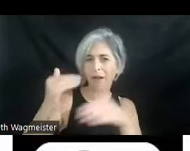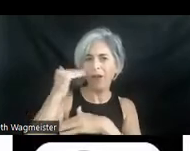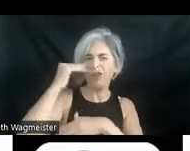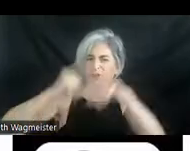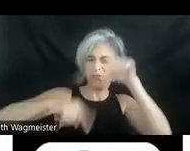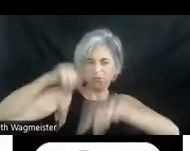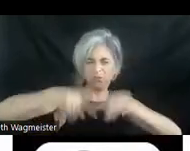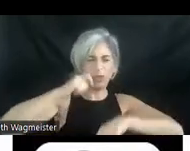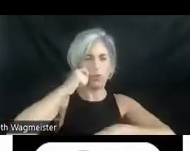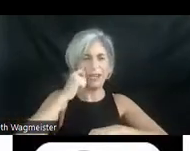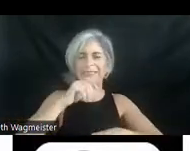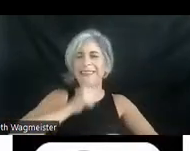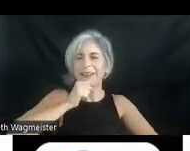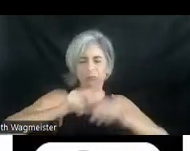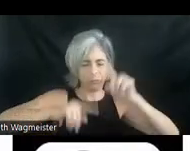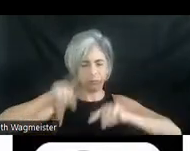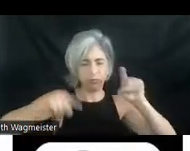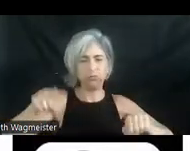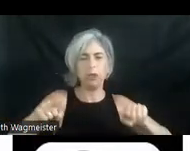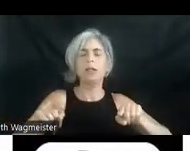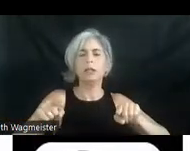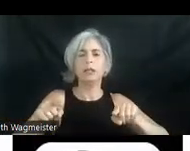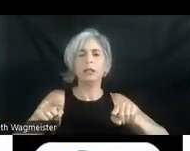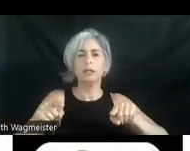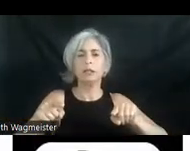mingling in the hall and at the bar.